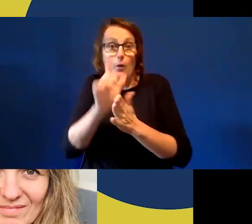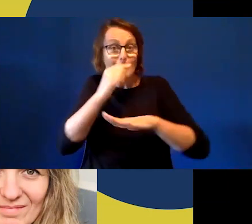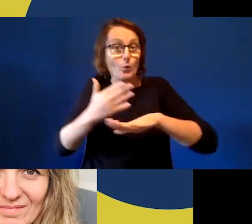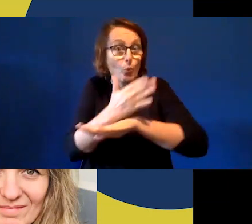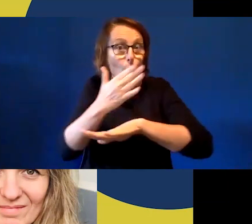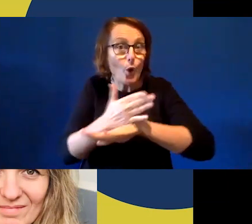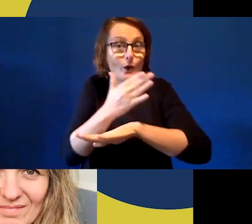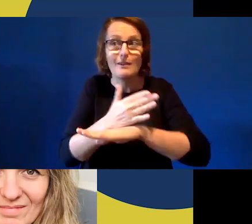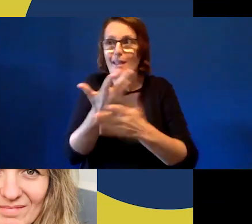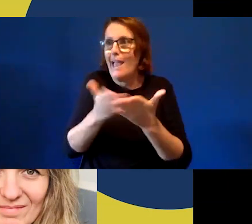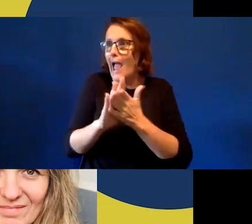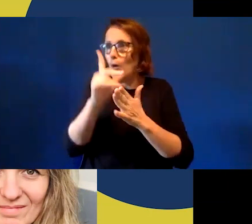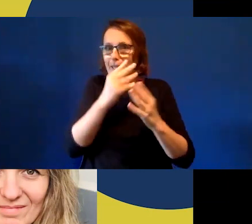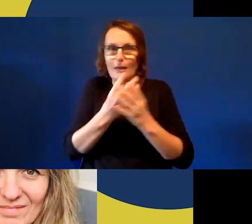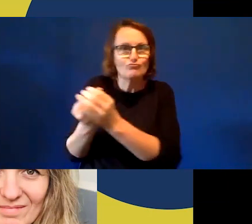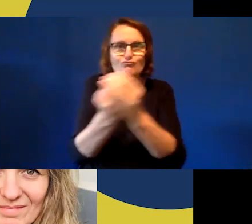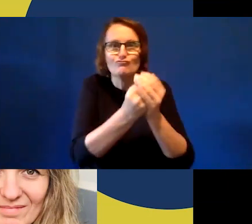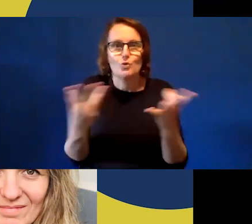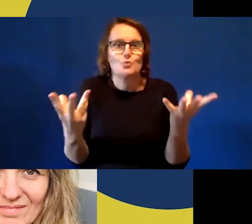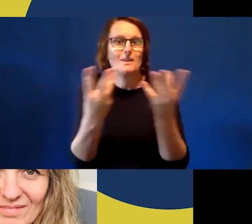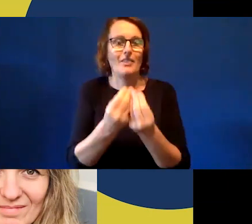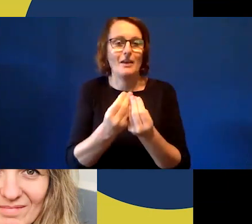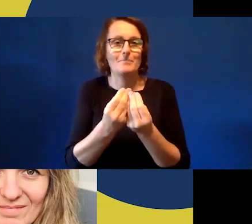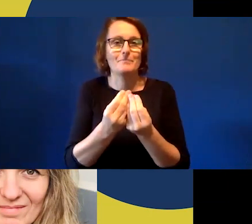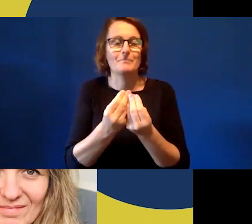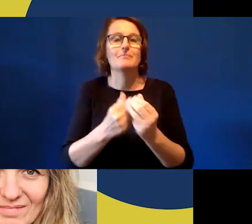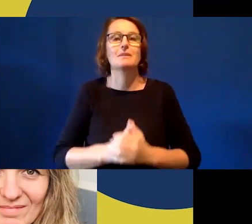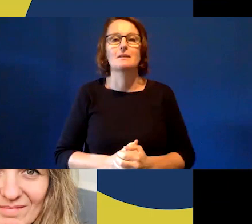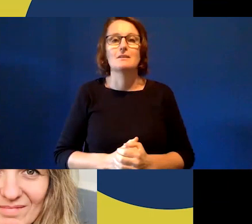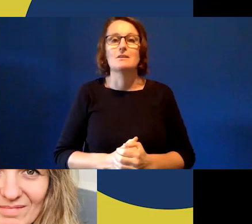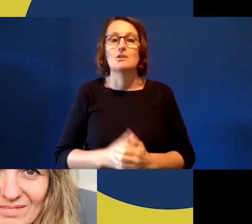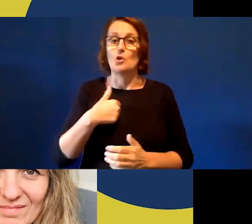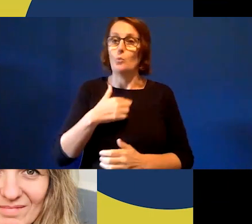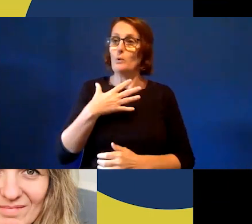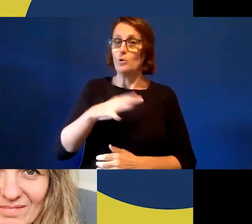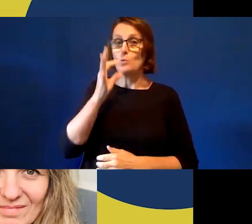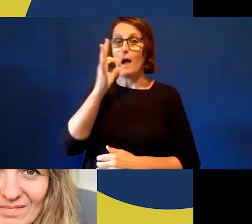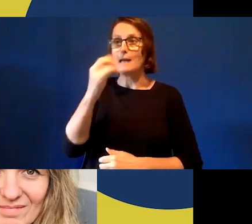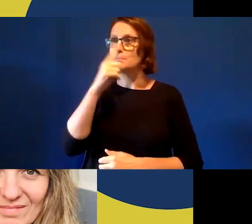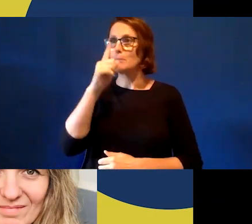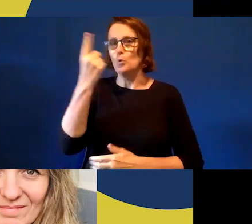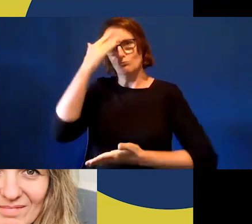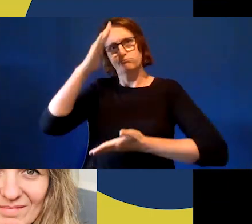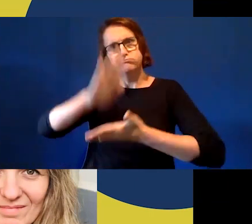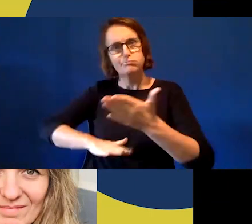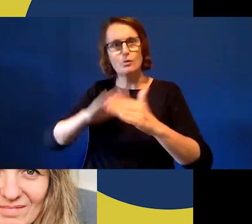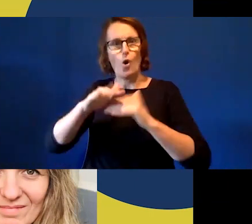Our digital series as part of Creative Connections invites experts to provide us practical tools and support for